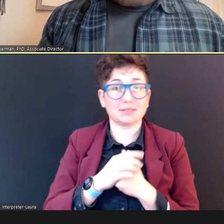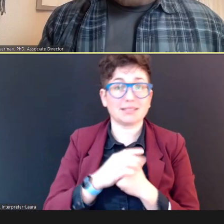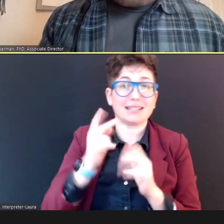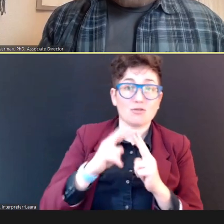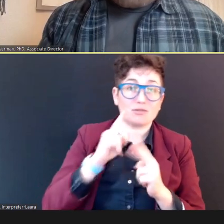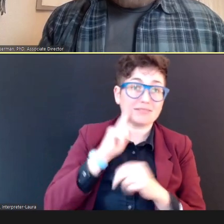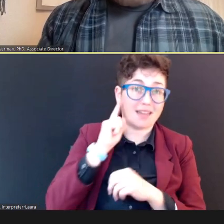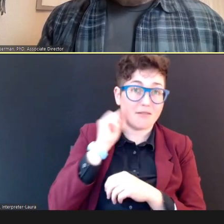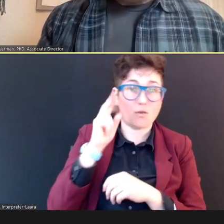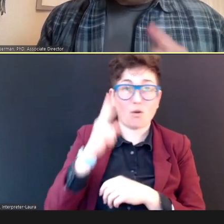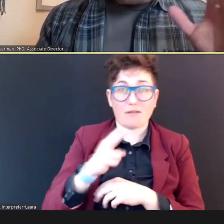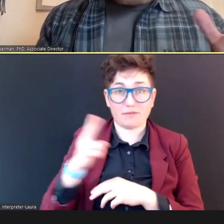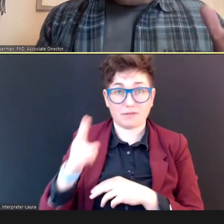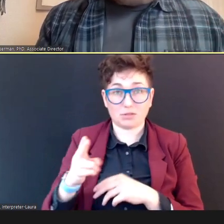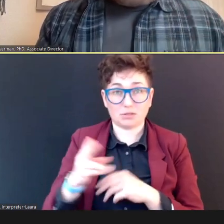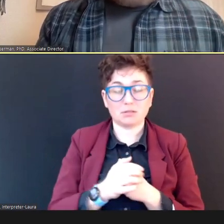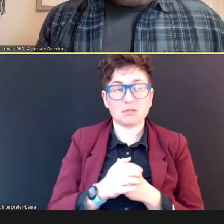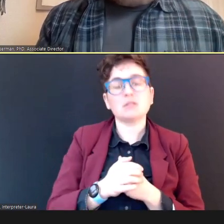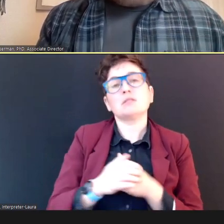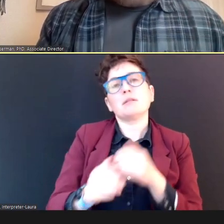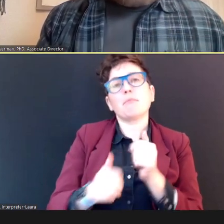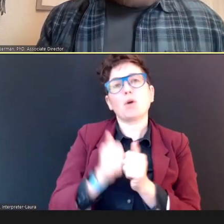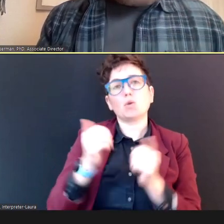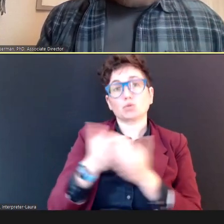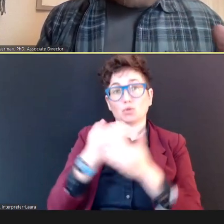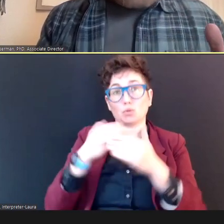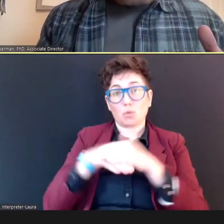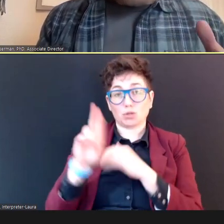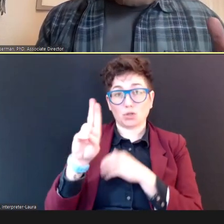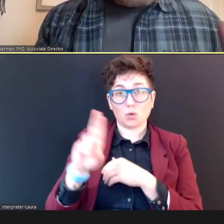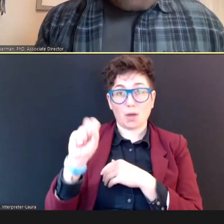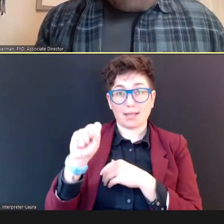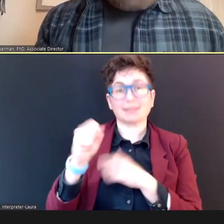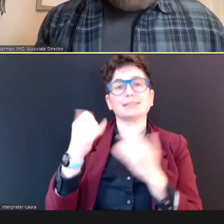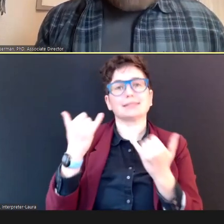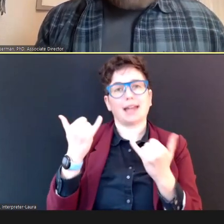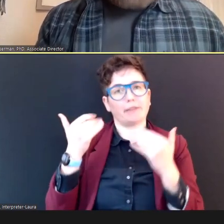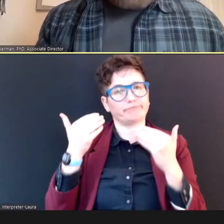in the U.S., are now being screened, for hearing loss using